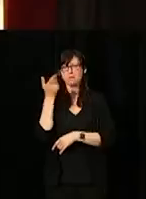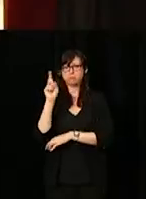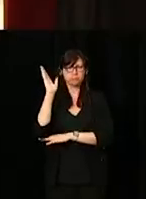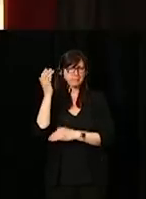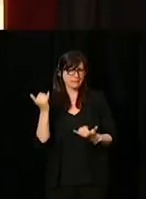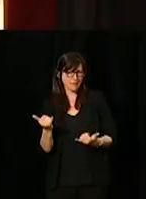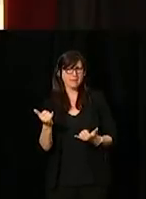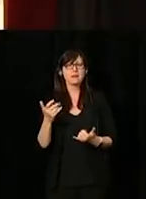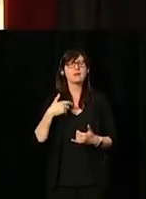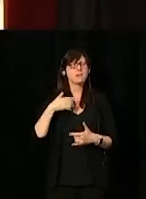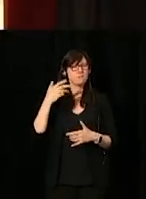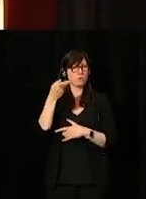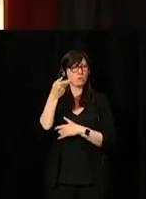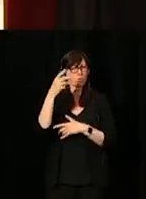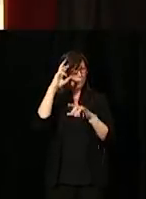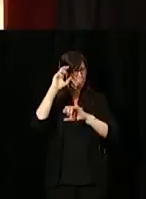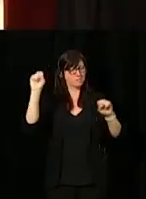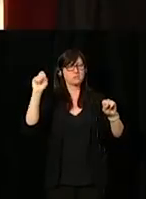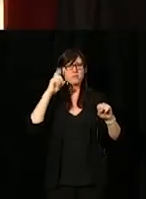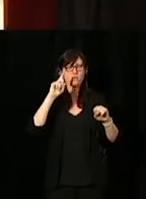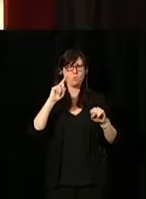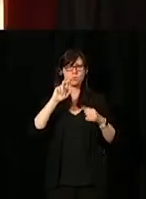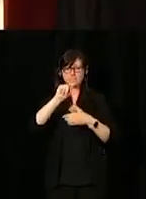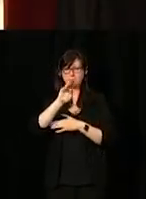...And the president of the Treasury Board, and minister for digital infrastructure,